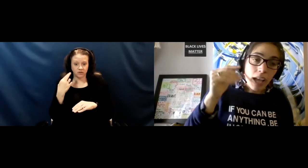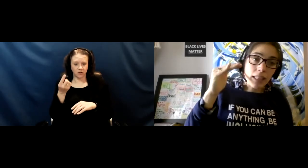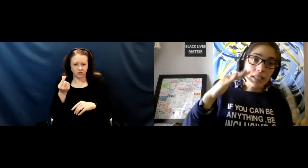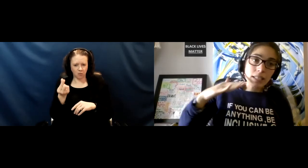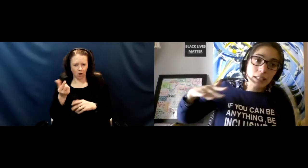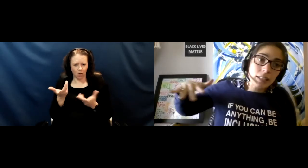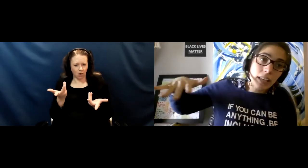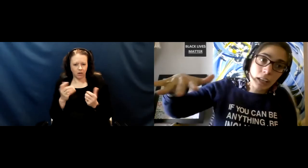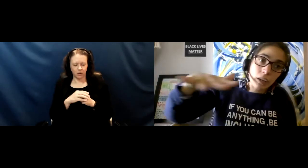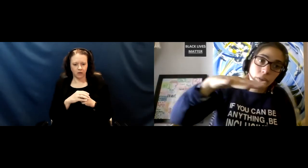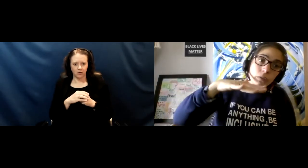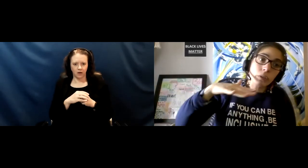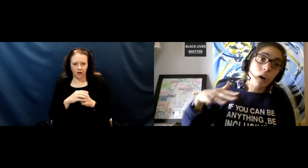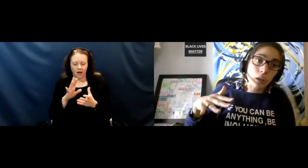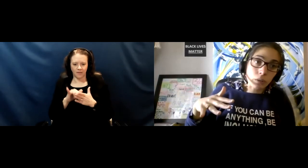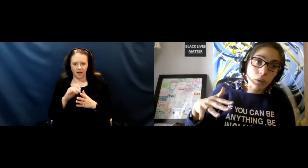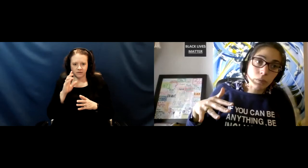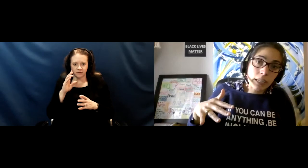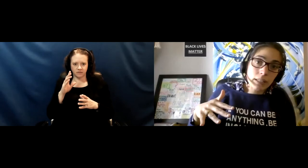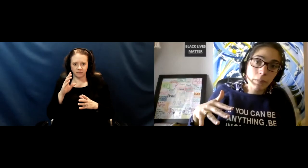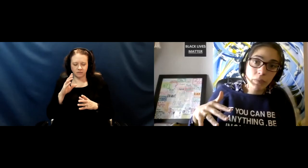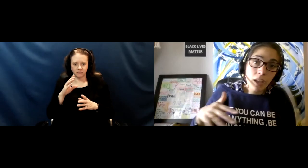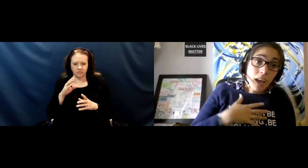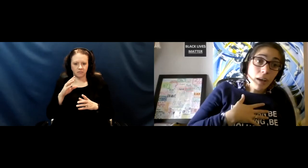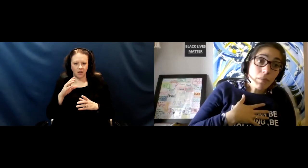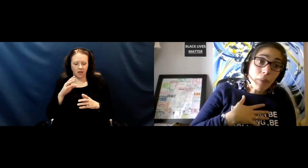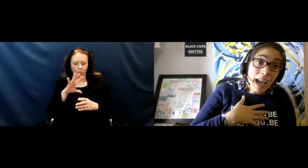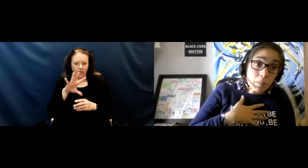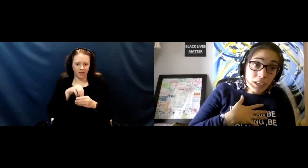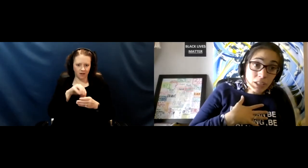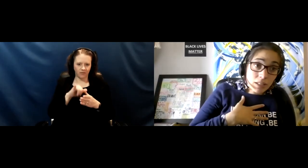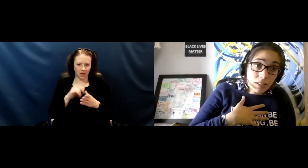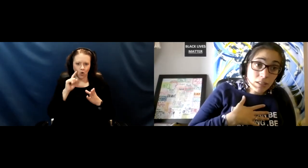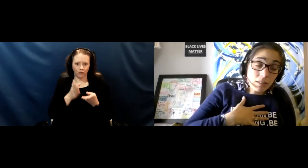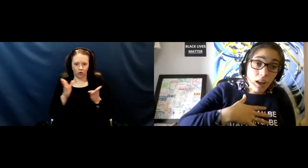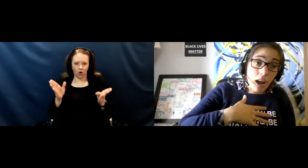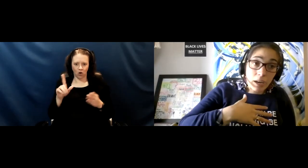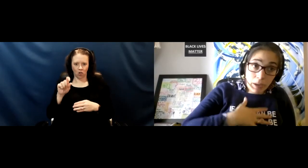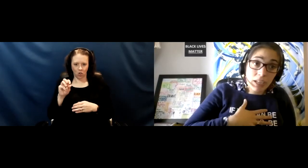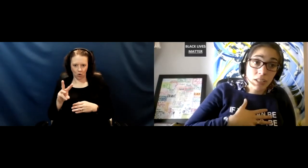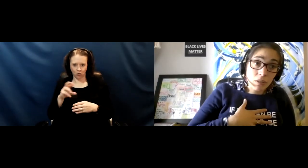and this is in the setting of overall low risk. My patients are patients